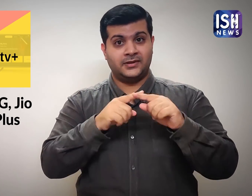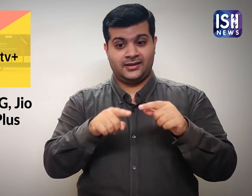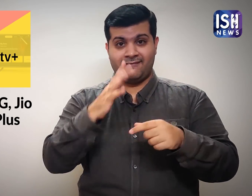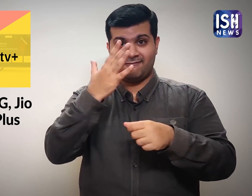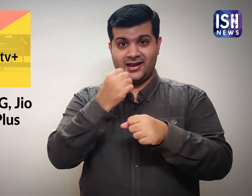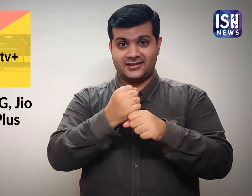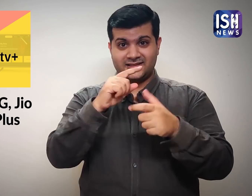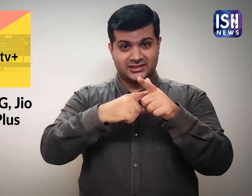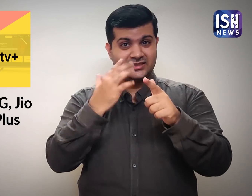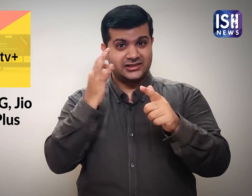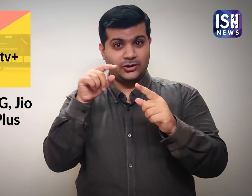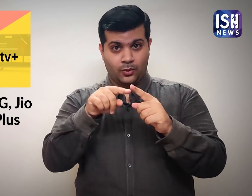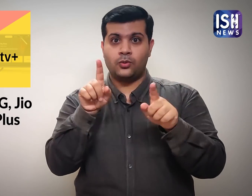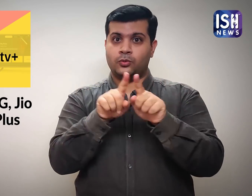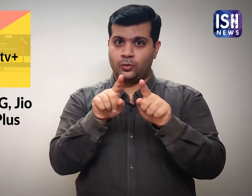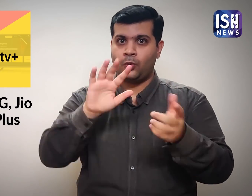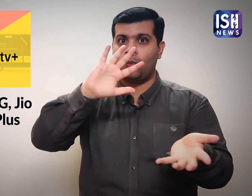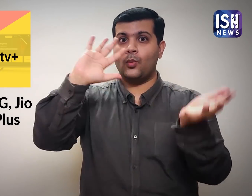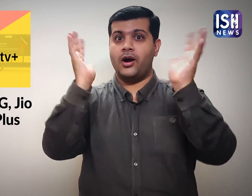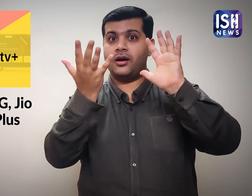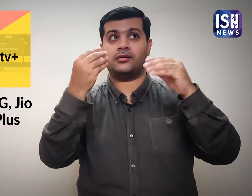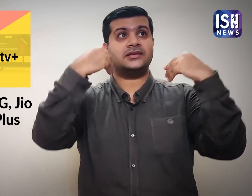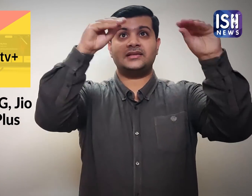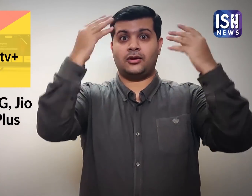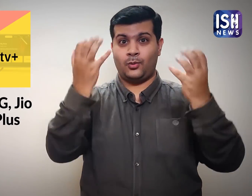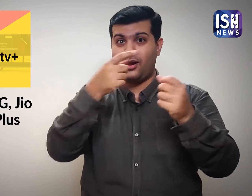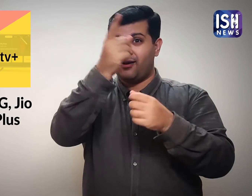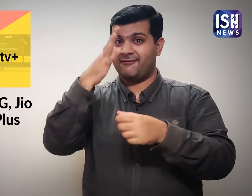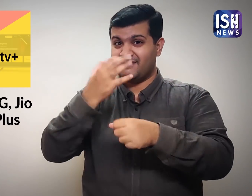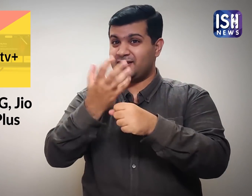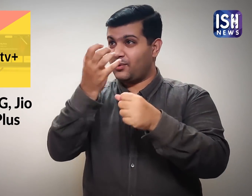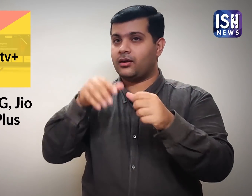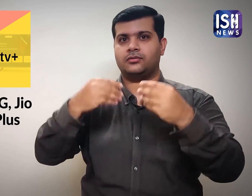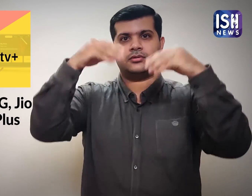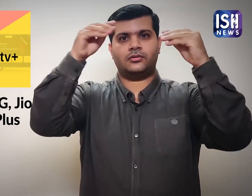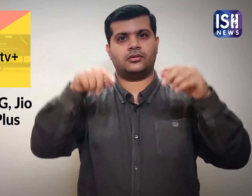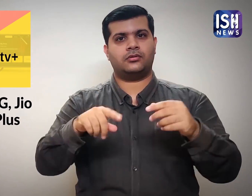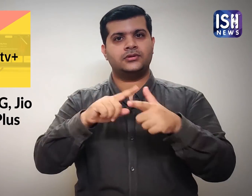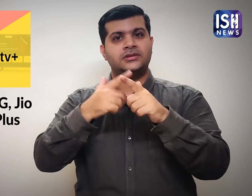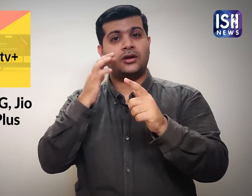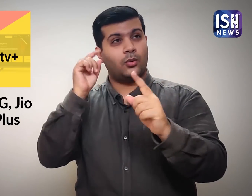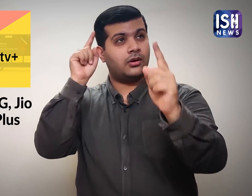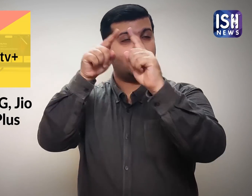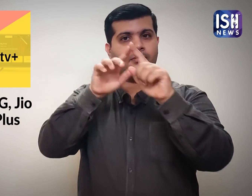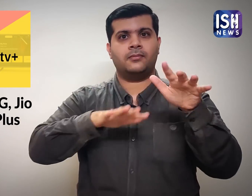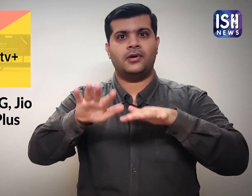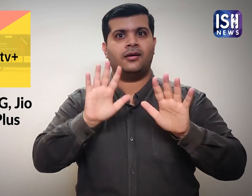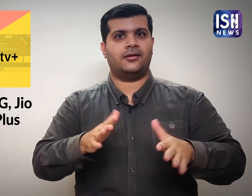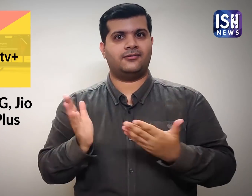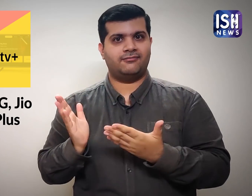This 5G technology will also be sold to other nations.